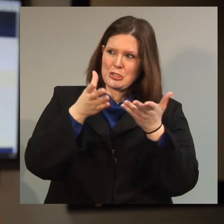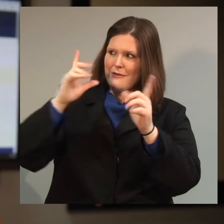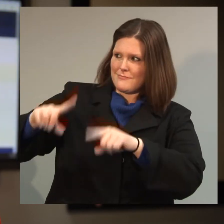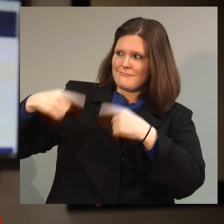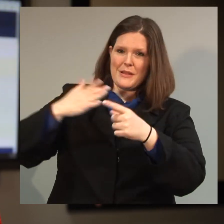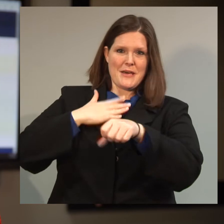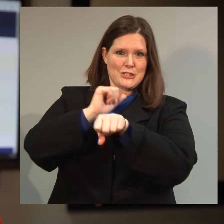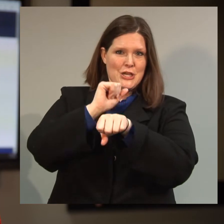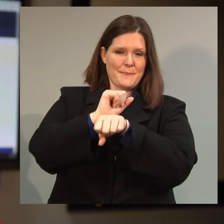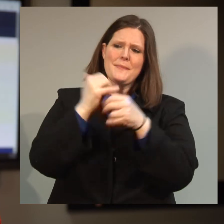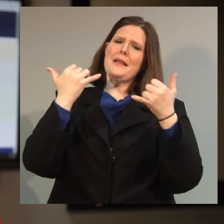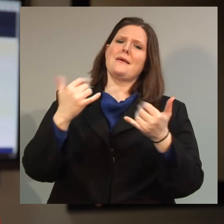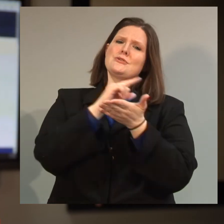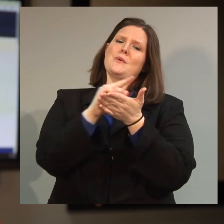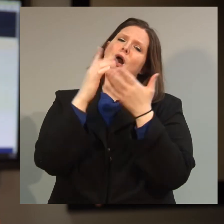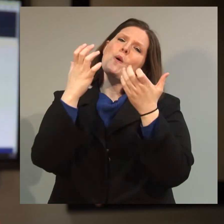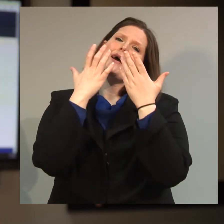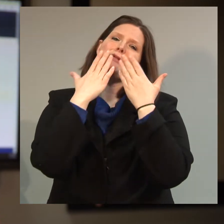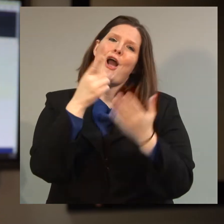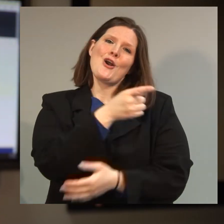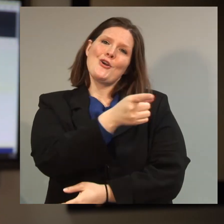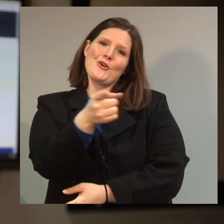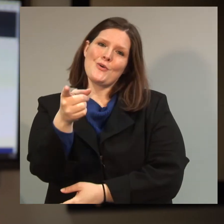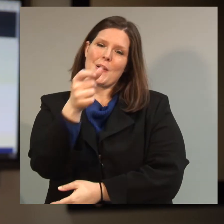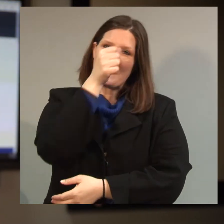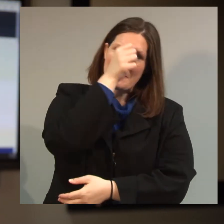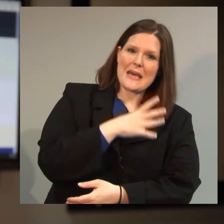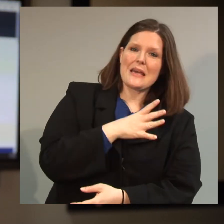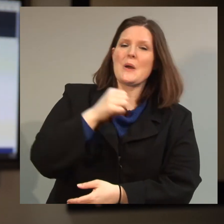And this week, I want to give a huge thanks to you.